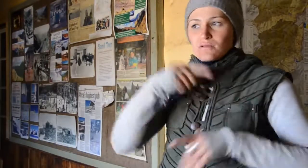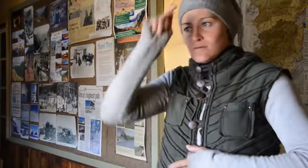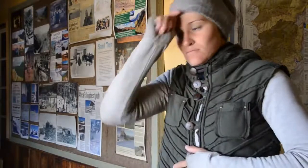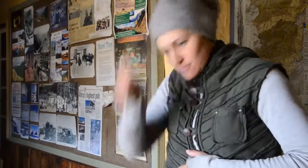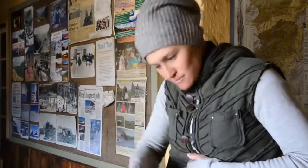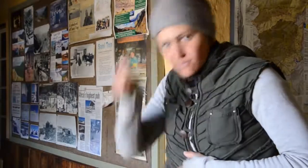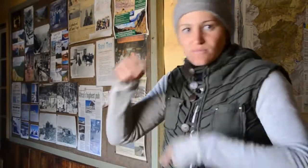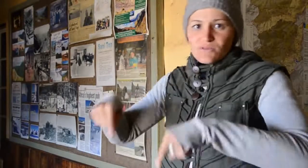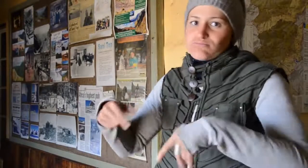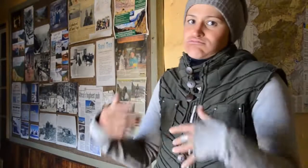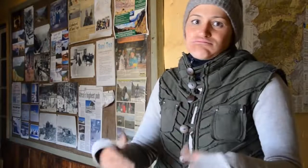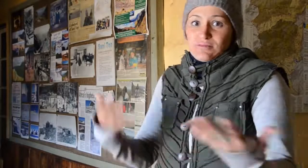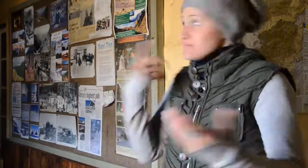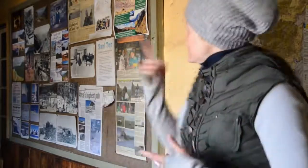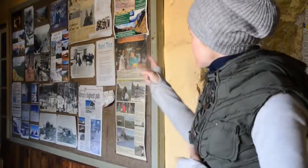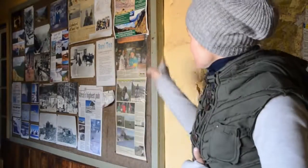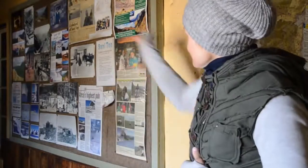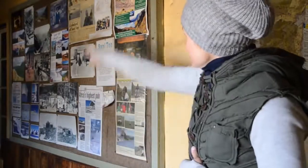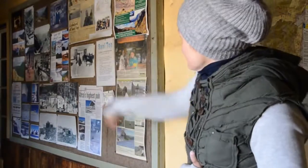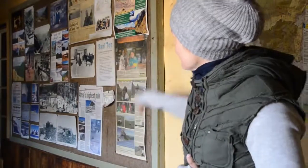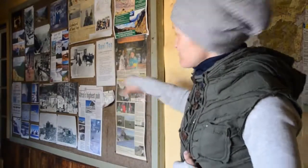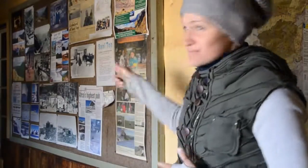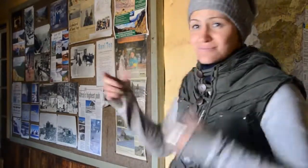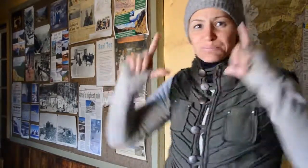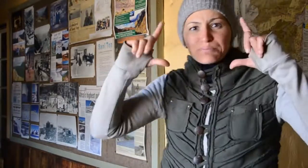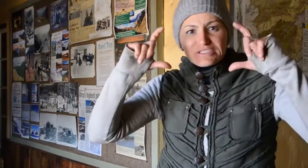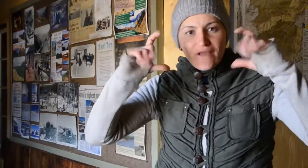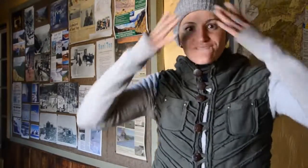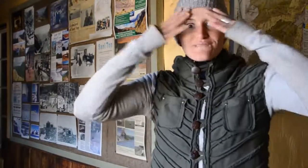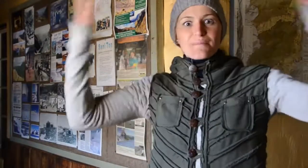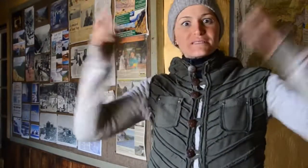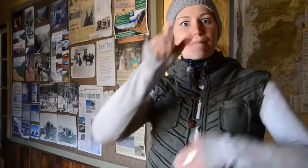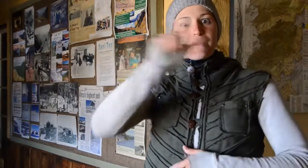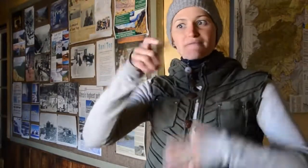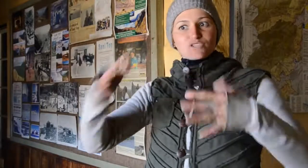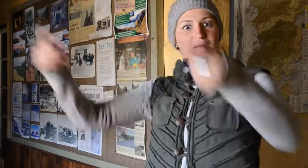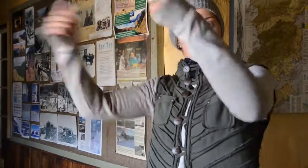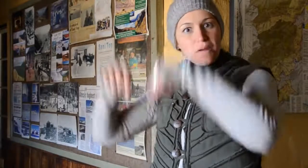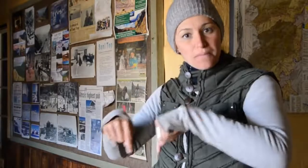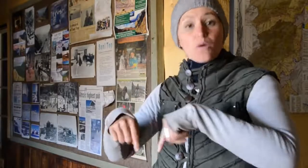in respect to those people and this place. There are even pictures of famous people that